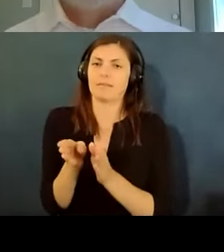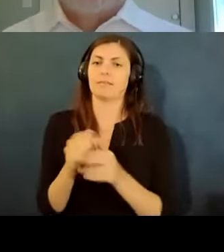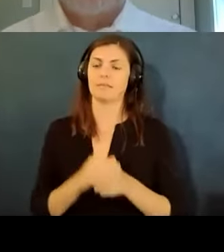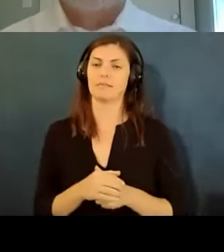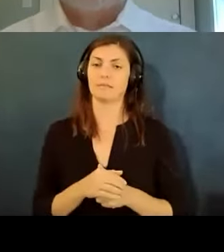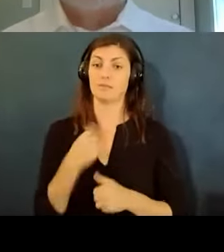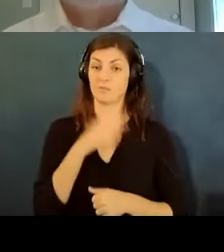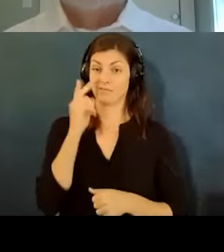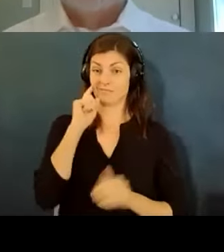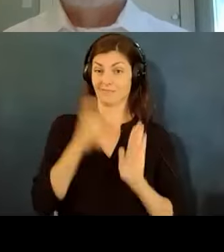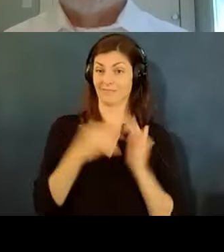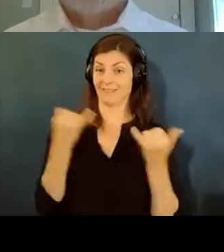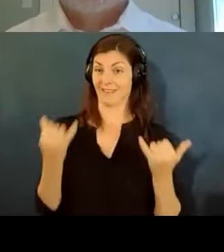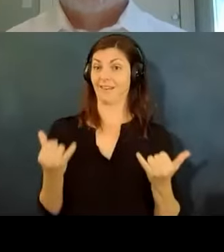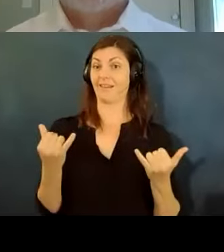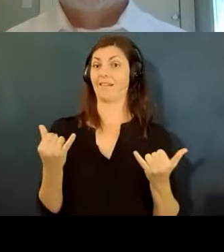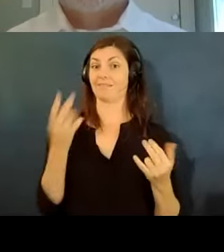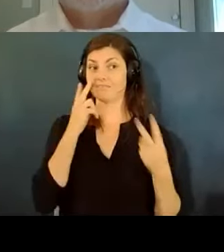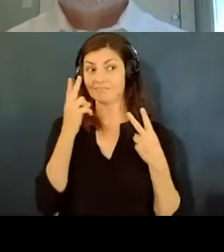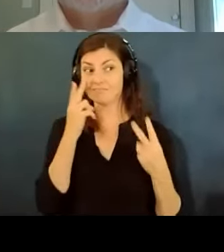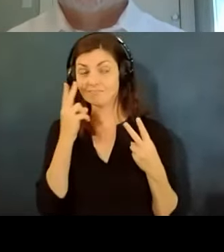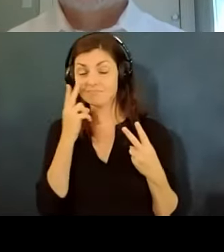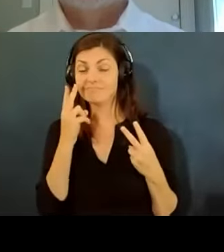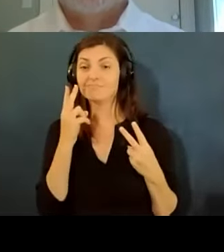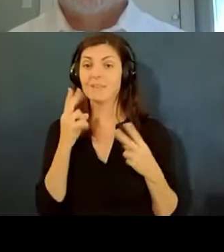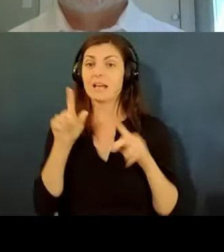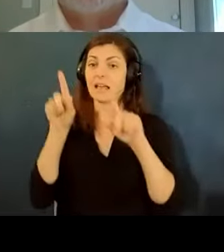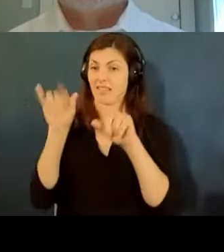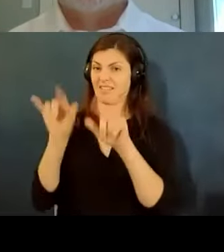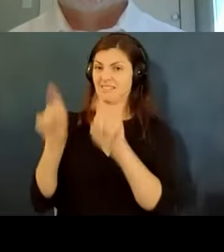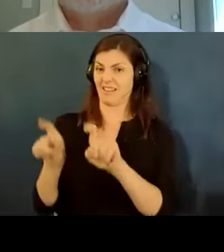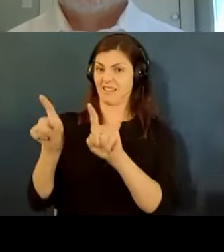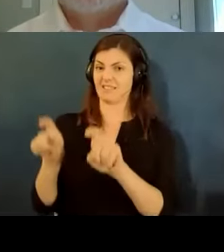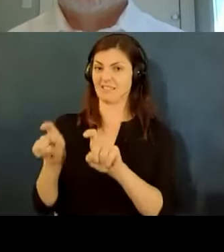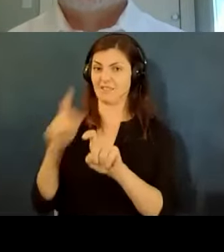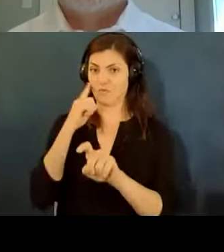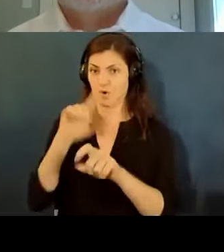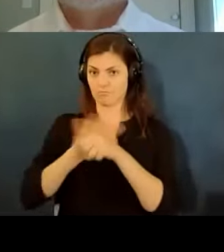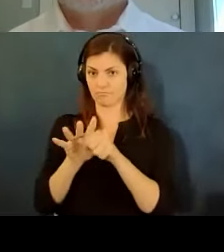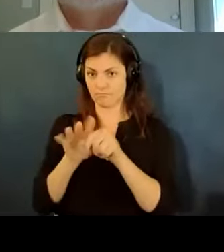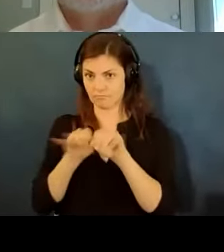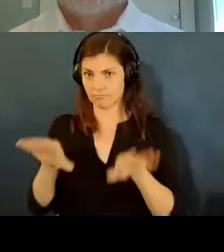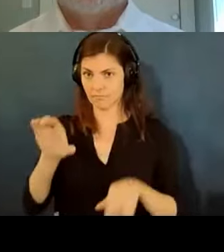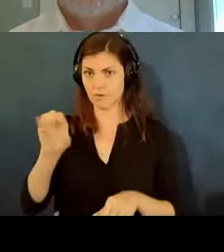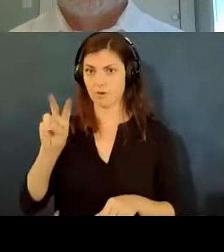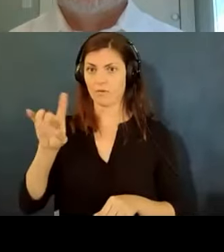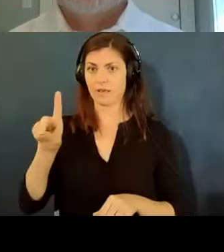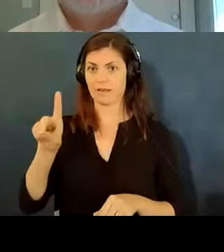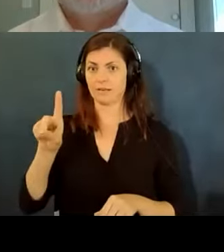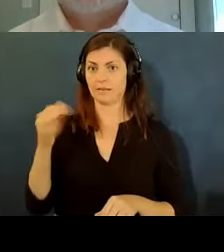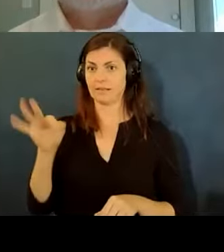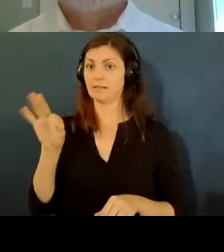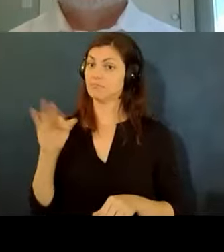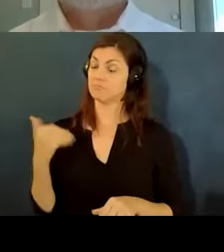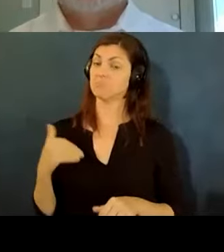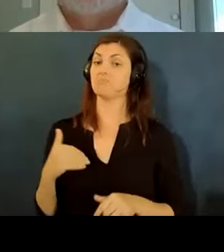now is that the testing at least some of the testing is pretty sophisticated and it can detect